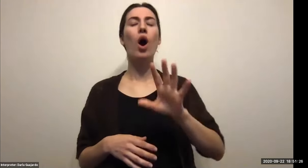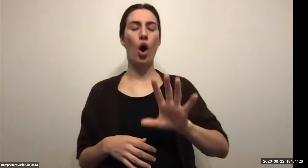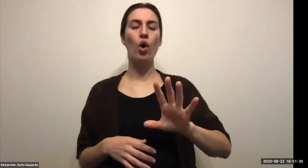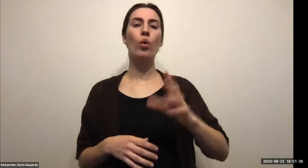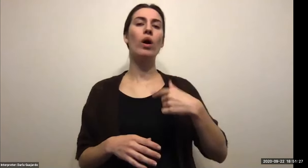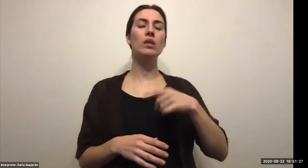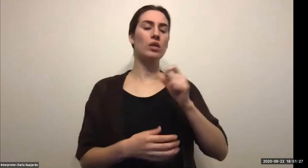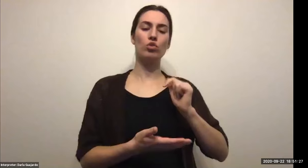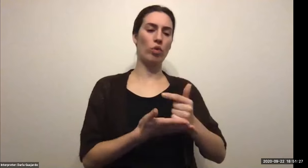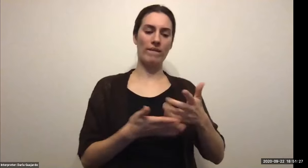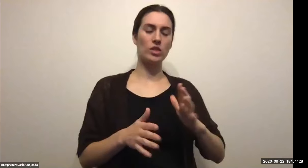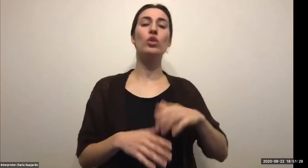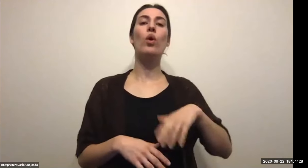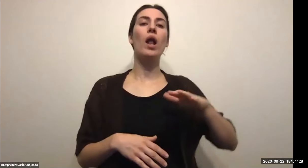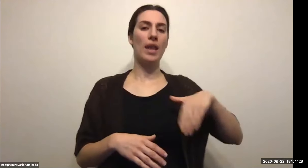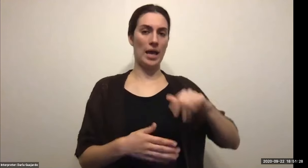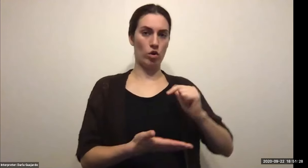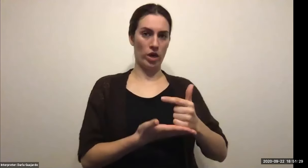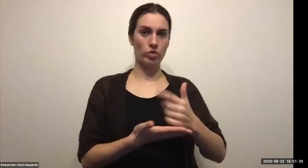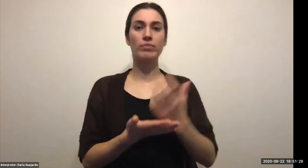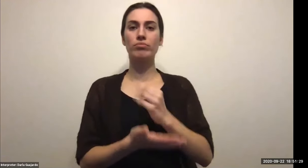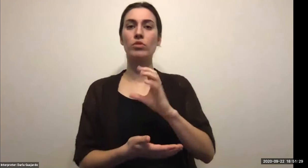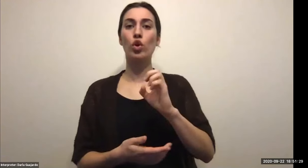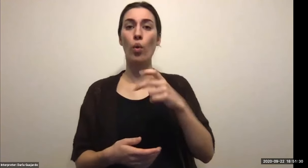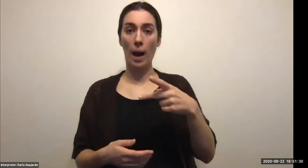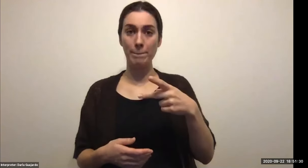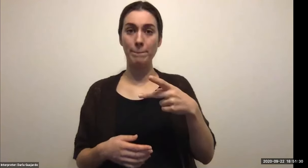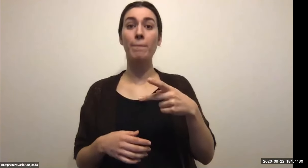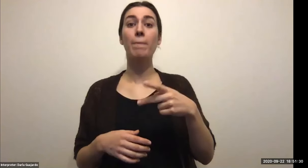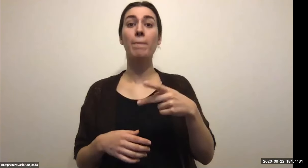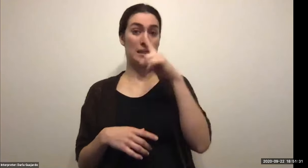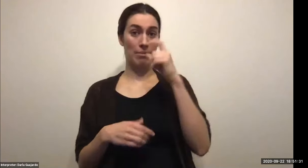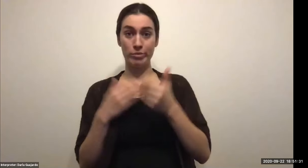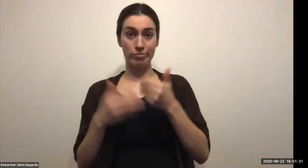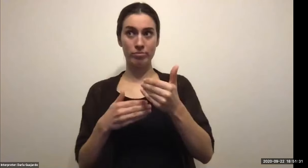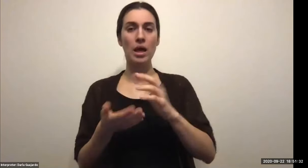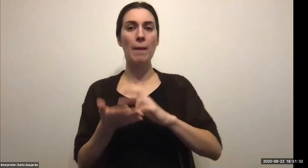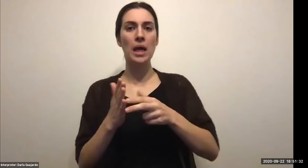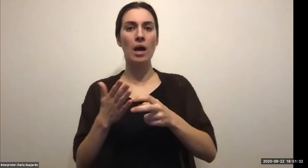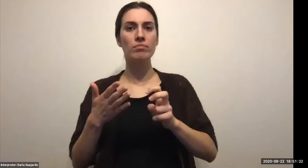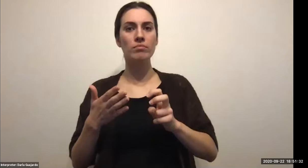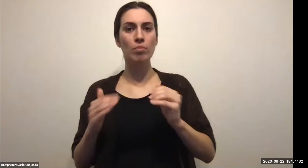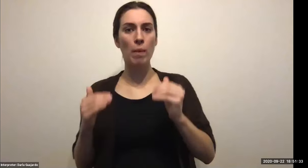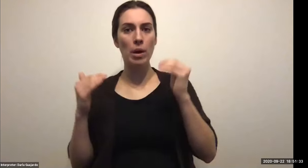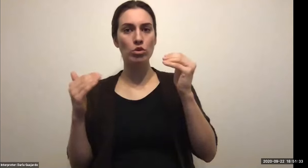Keith Wolling: Going through the better. It just makes you feel more comfortable, you got the questions you can sort out and you want to distinguish yourself.